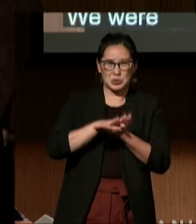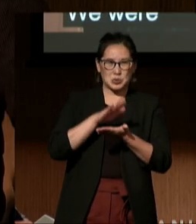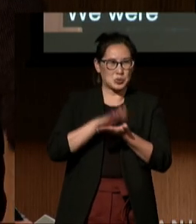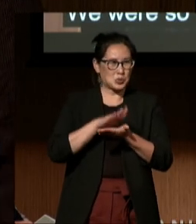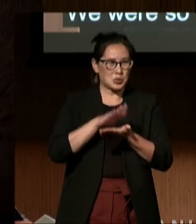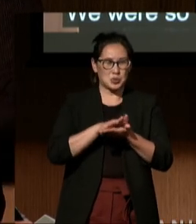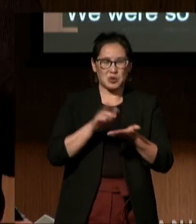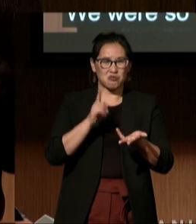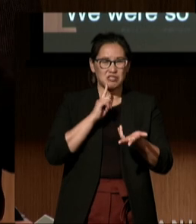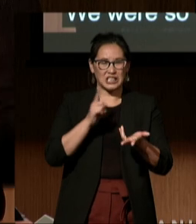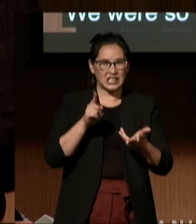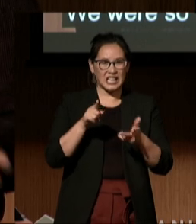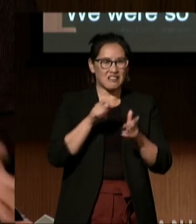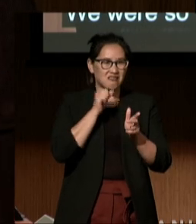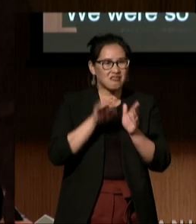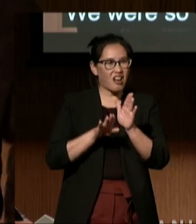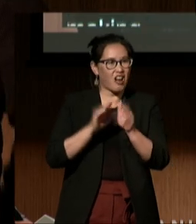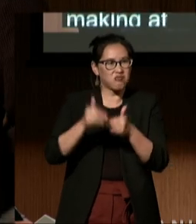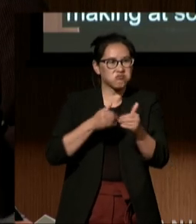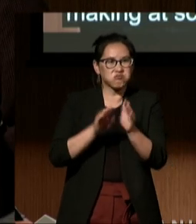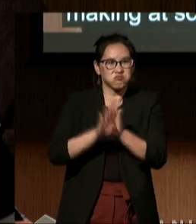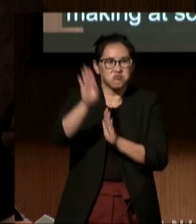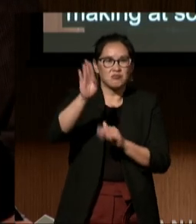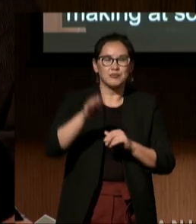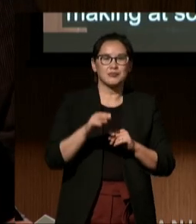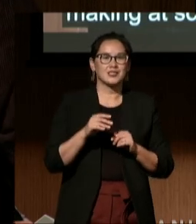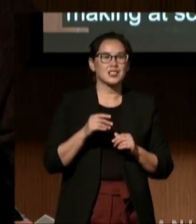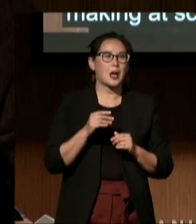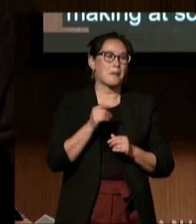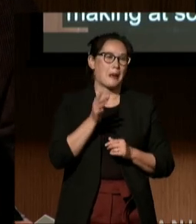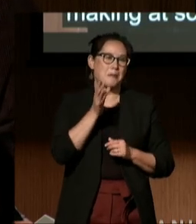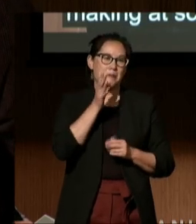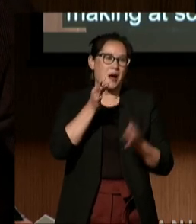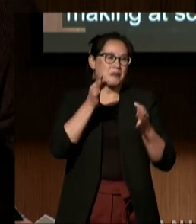to take some time off of work to figure out how to best support Gustavo.